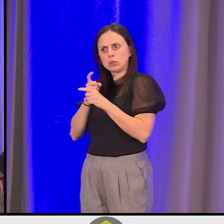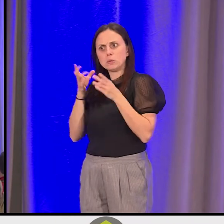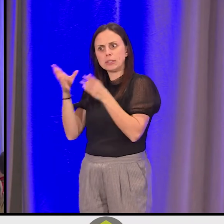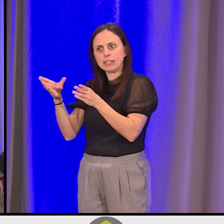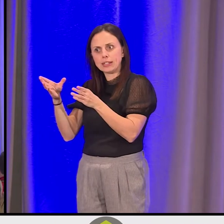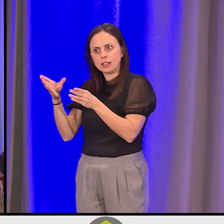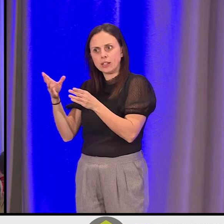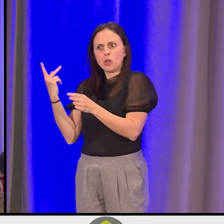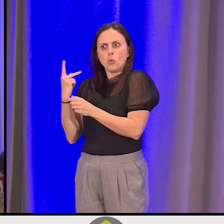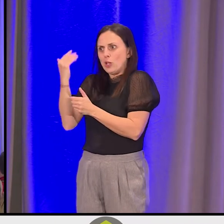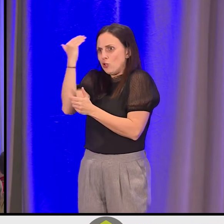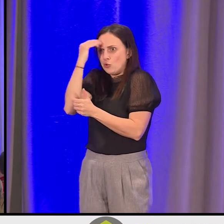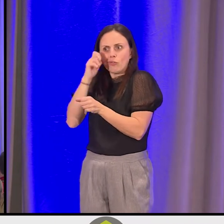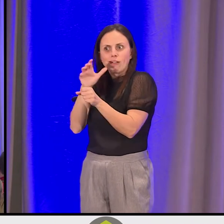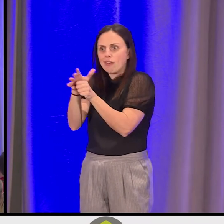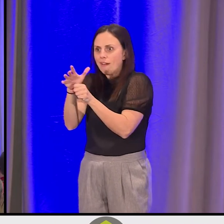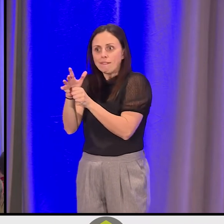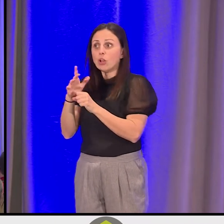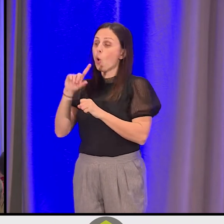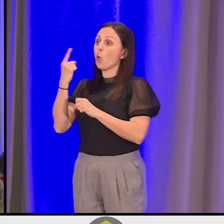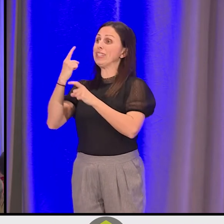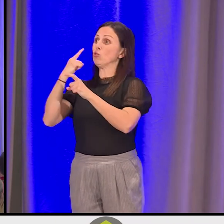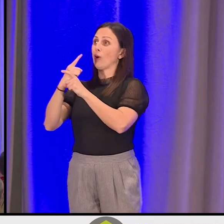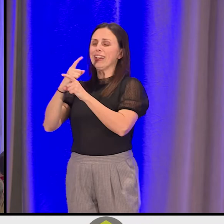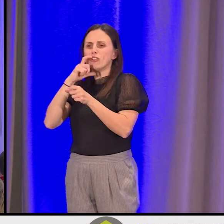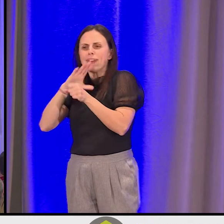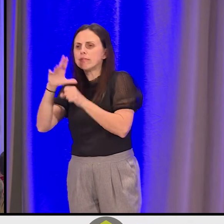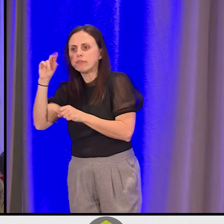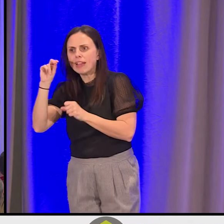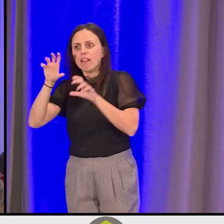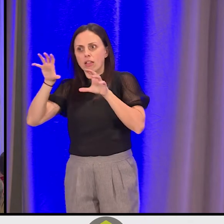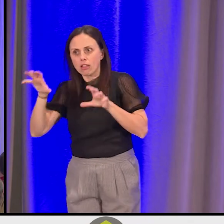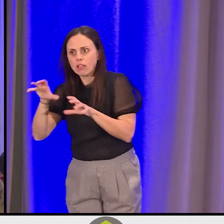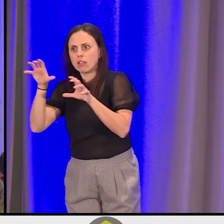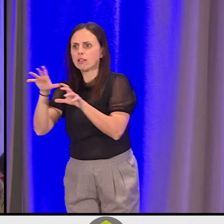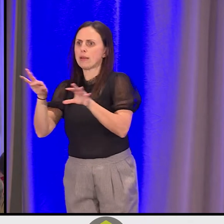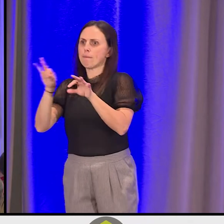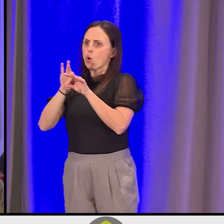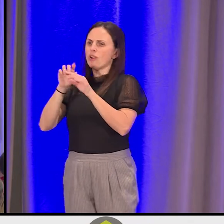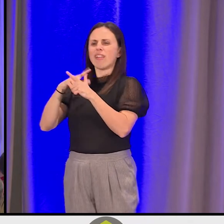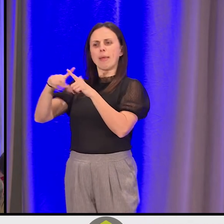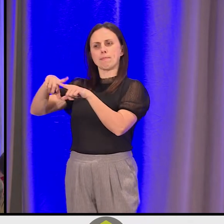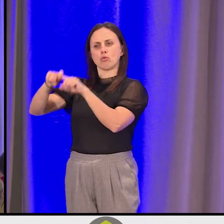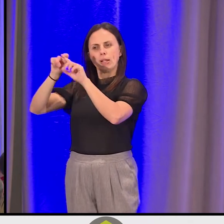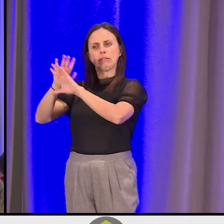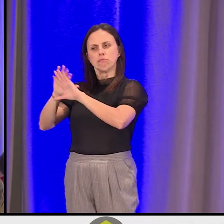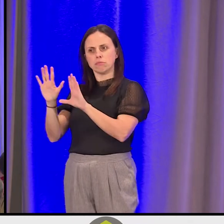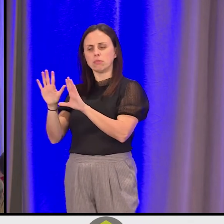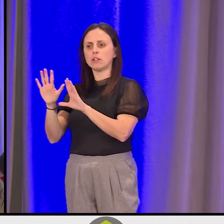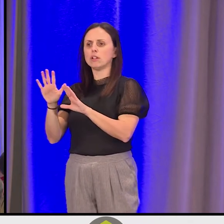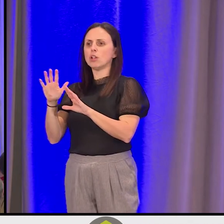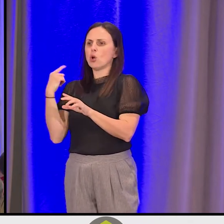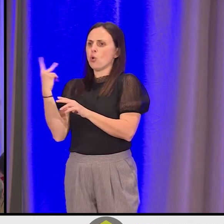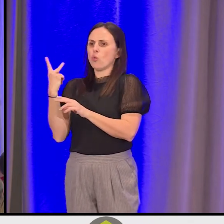and we knew it wasn't enough to be right anymore. And that we needed to take a break from that space because we were weary.